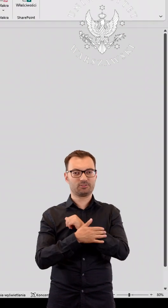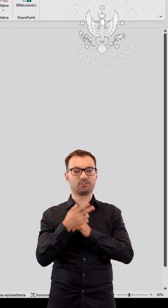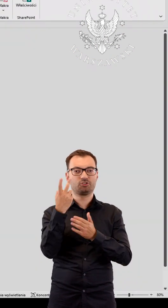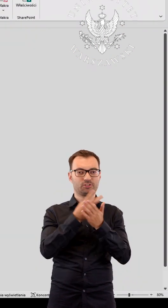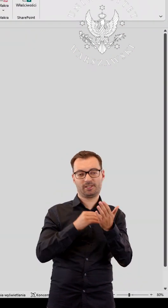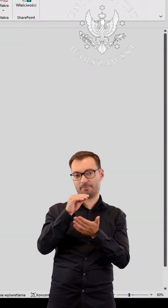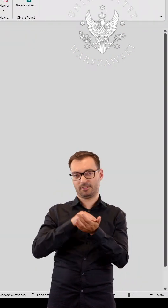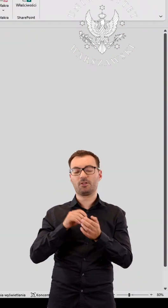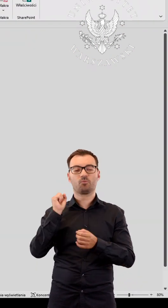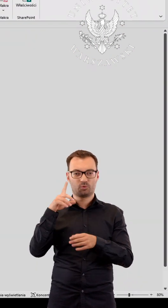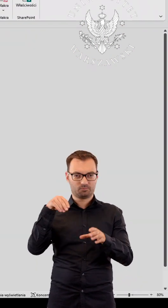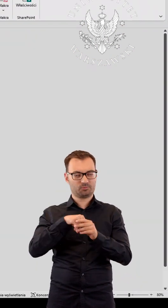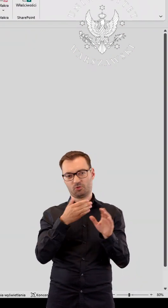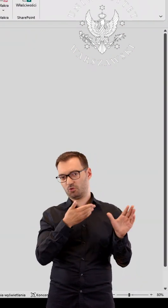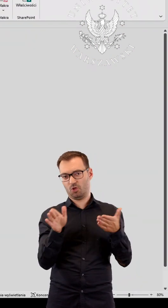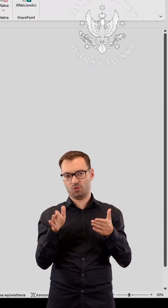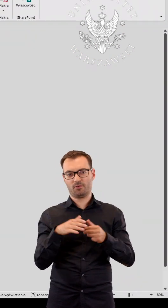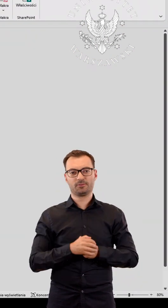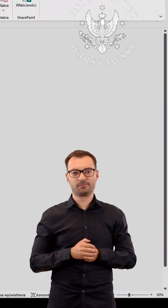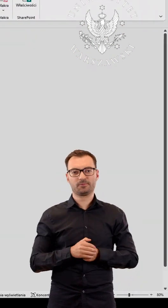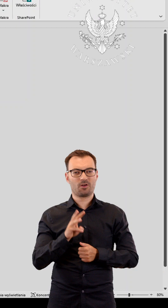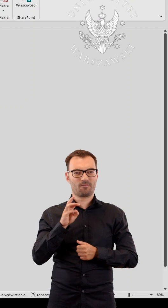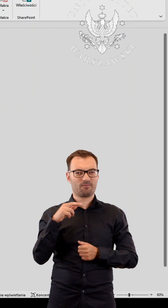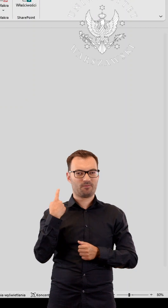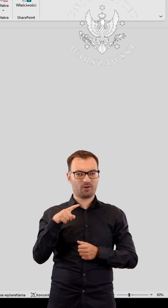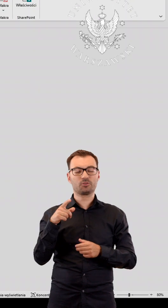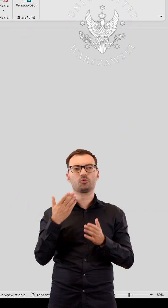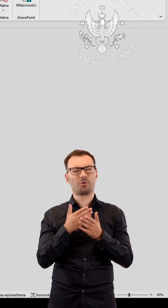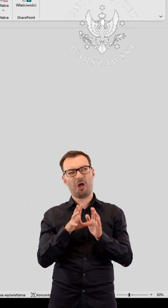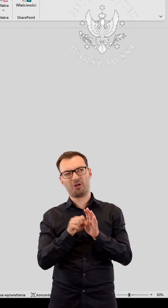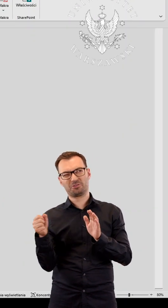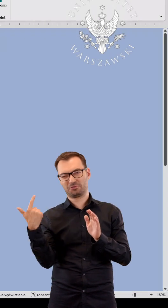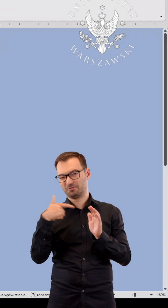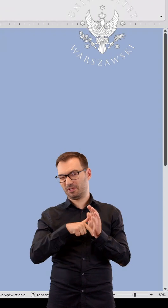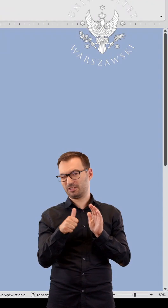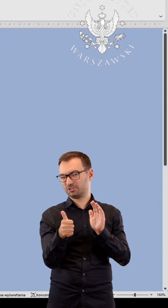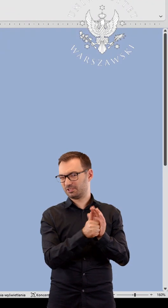are also included in Microsoft Word from version 2016